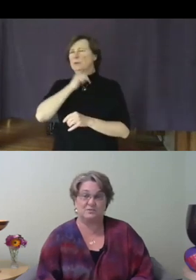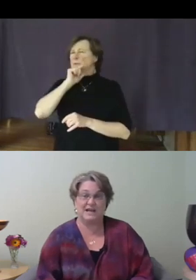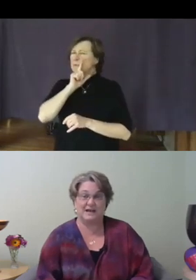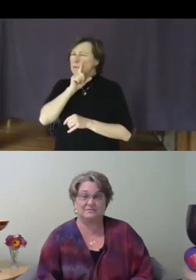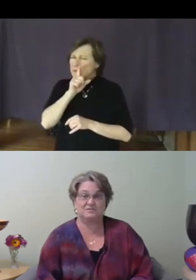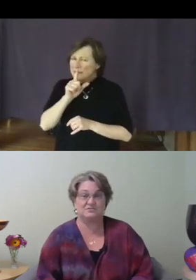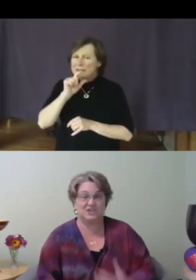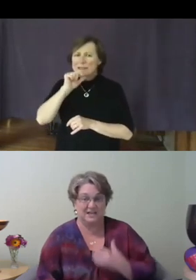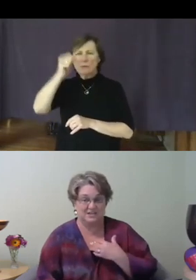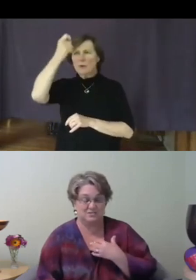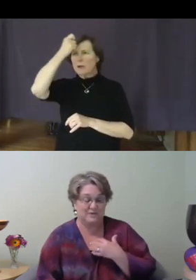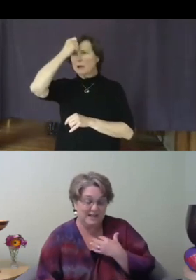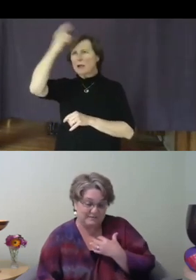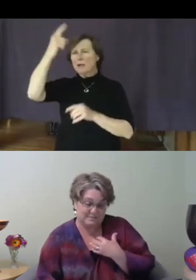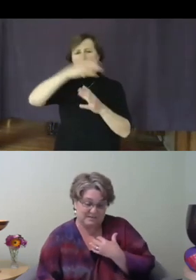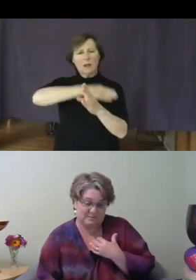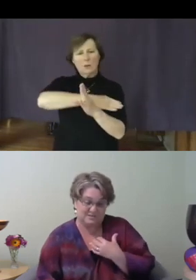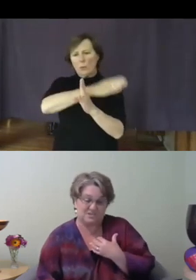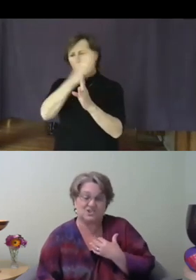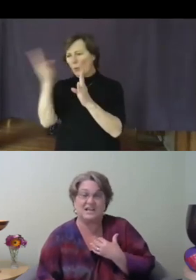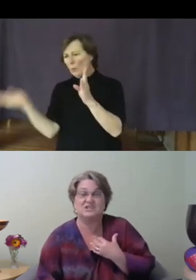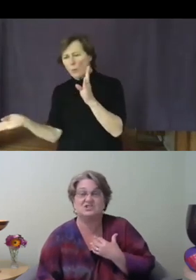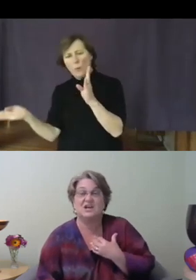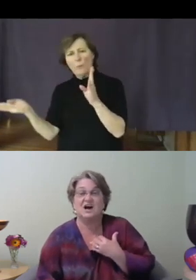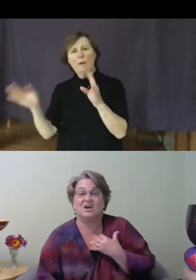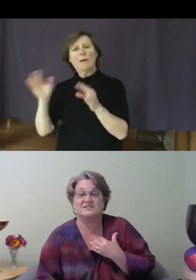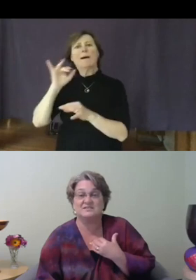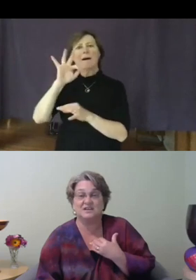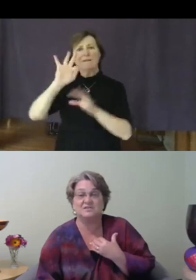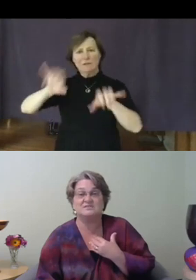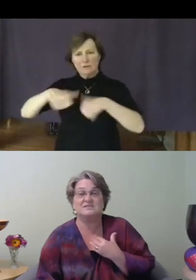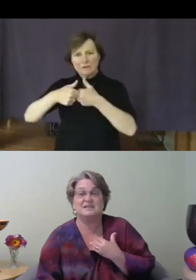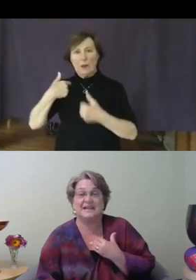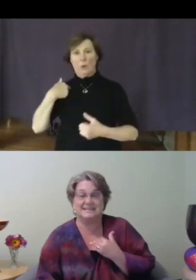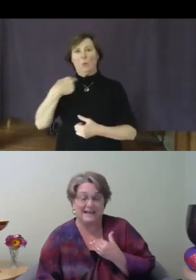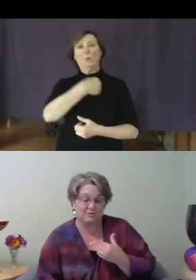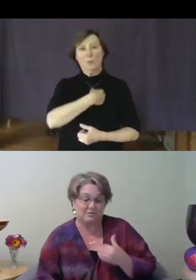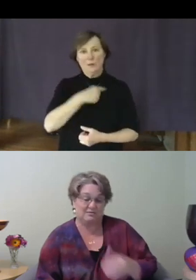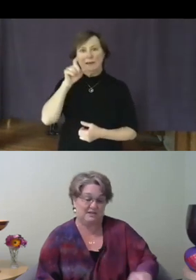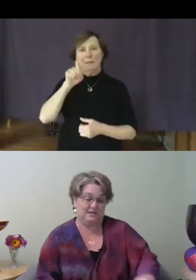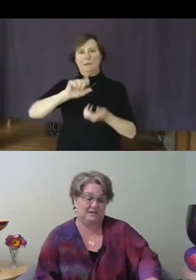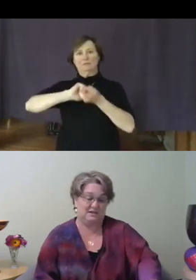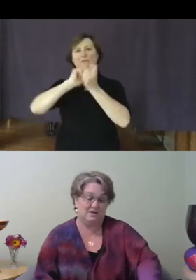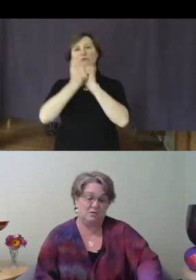have to change, we have to be the ones to change ourselves, and our thinking. We